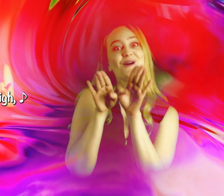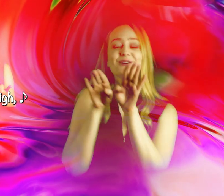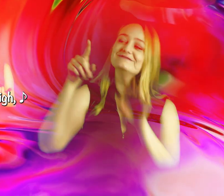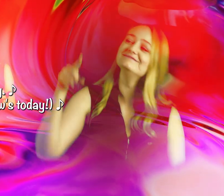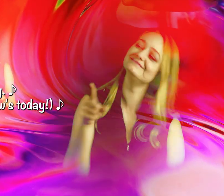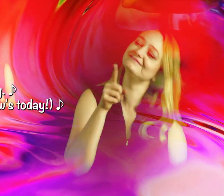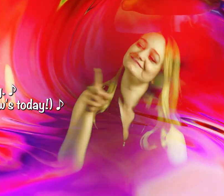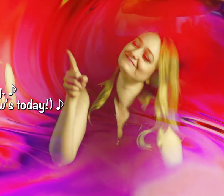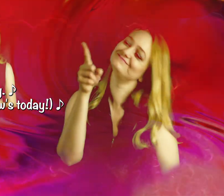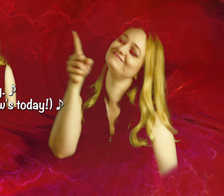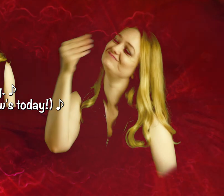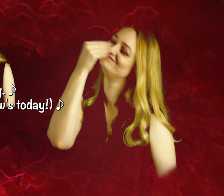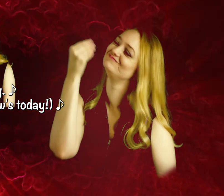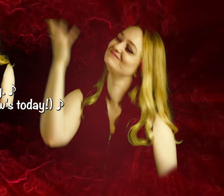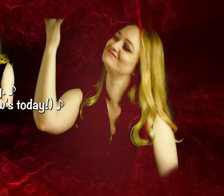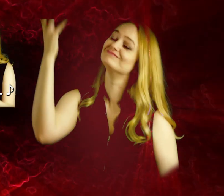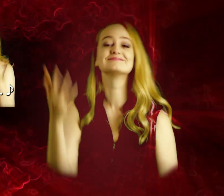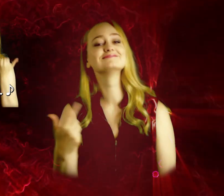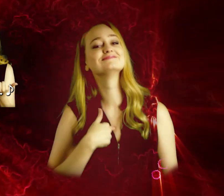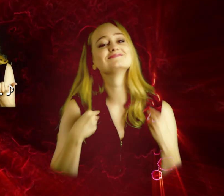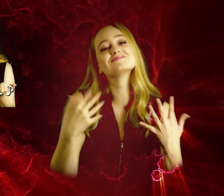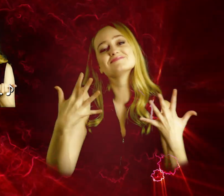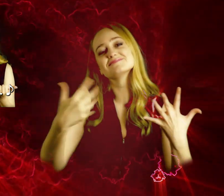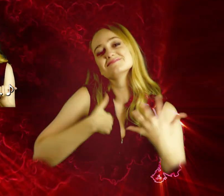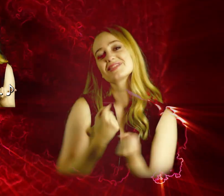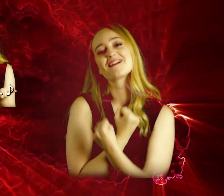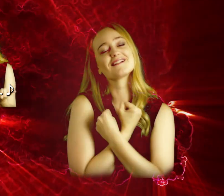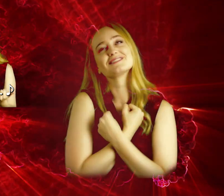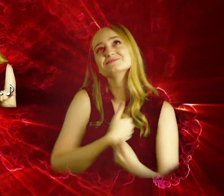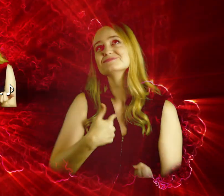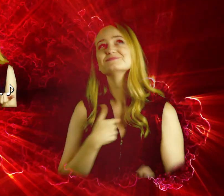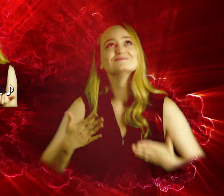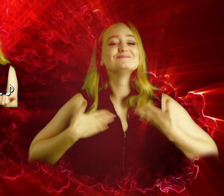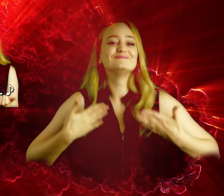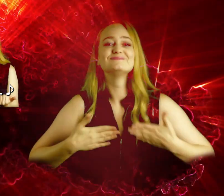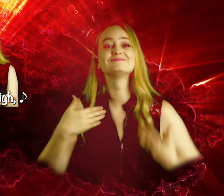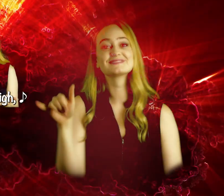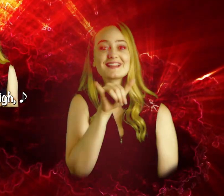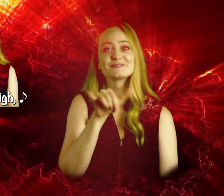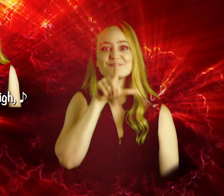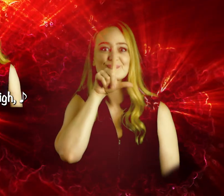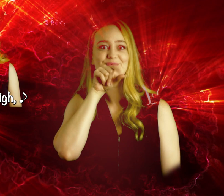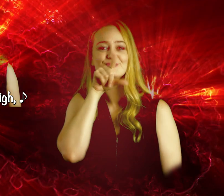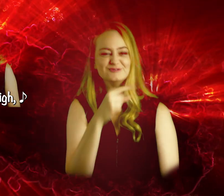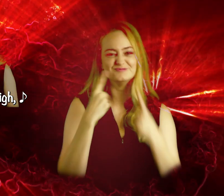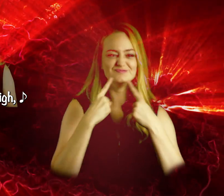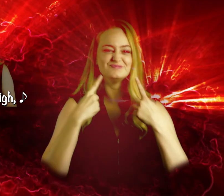Floating recklessly. (and now tomorrow's today!) I am light. I am love. I am ecstasy. Like a bird flying high,